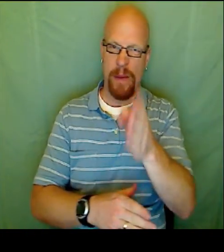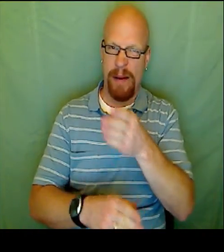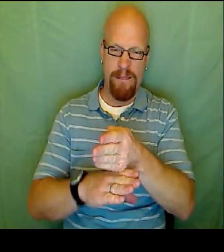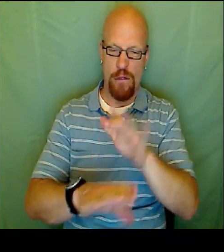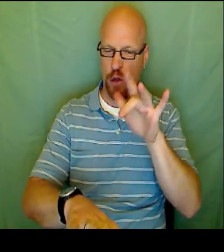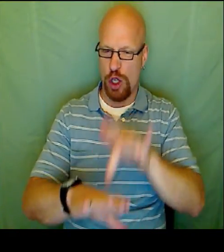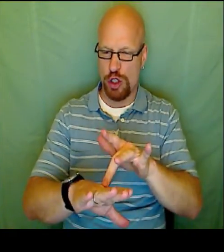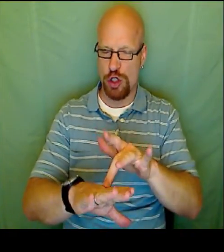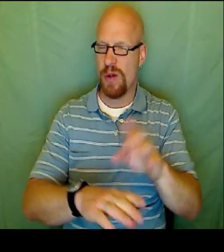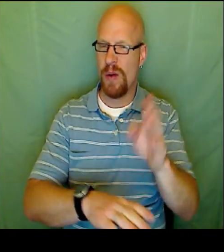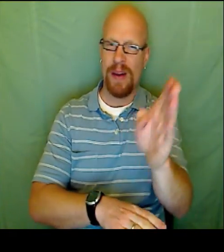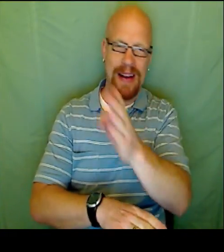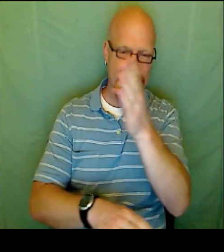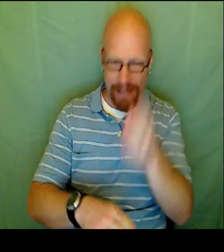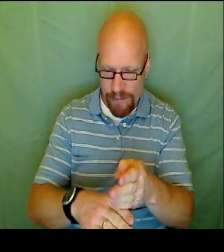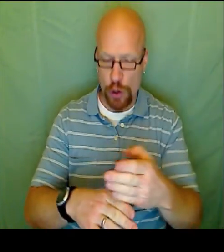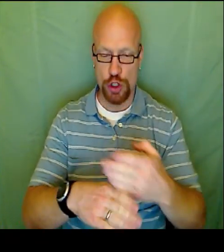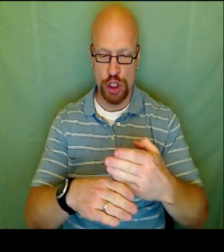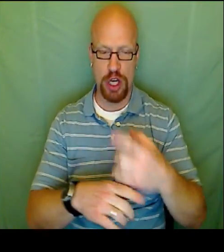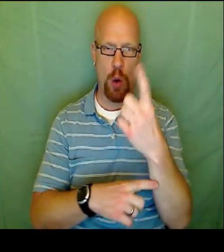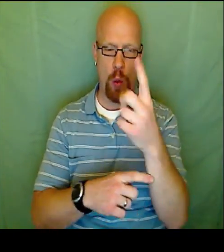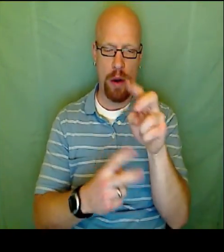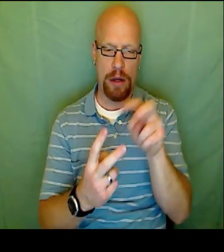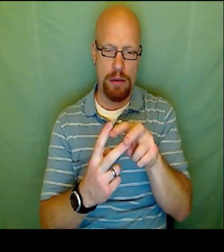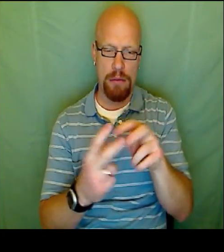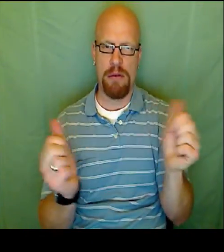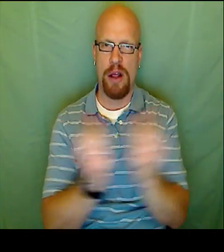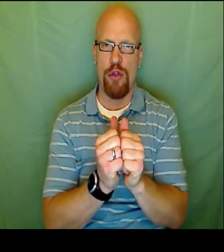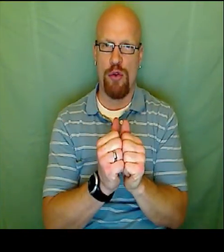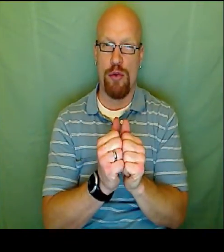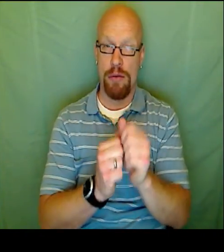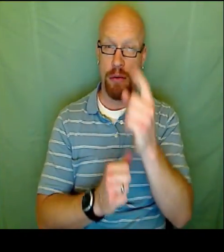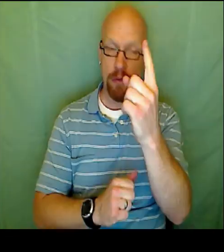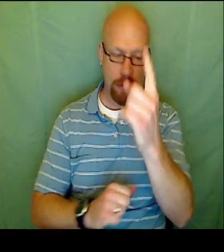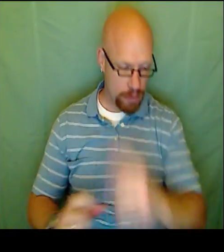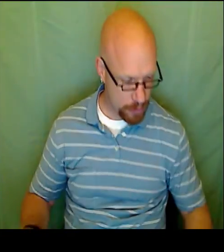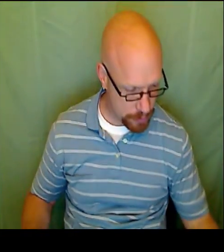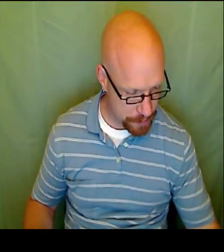Meaning, that these two lines will never touch or never cross.